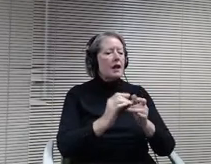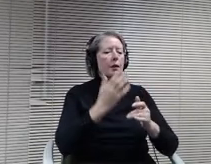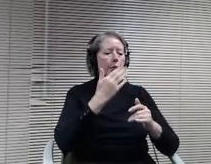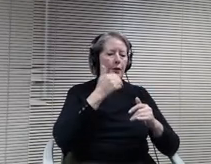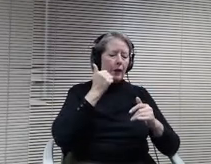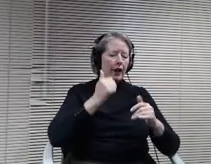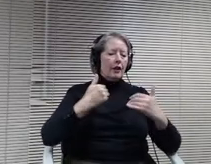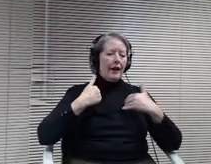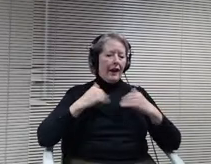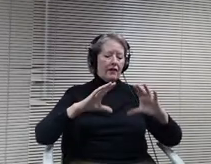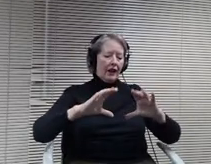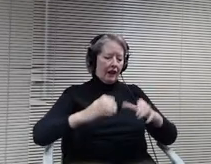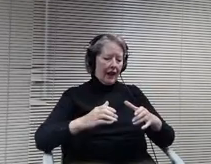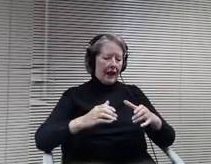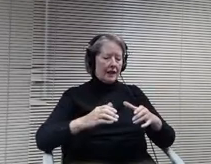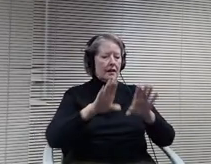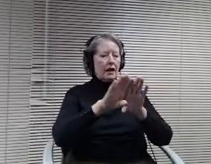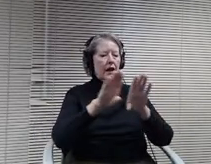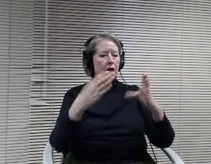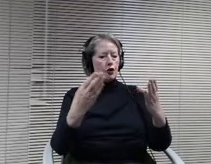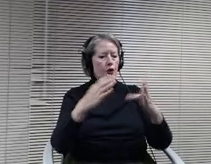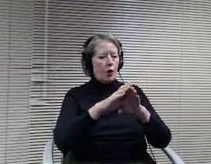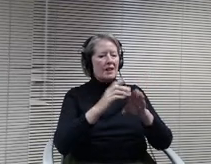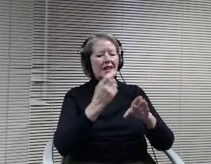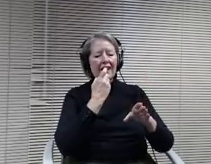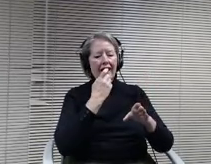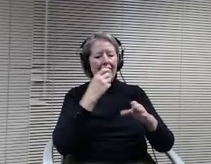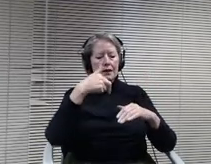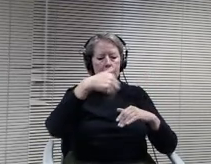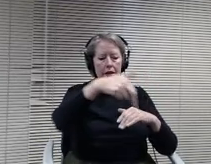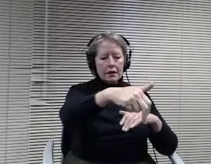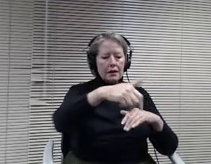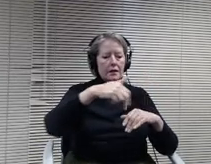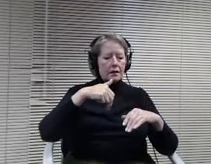happen. So this is a rigorous option for students. They're receiving their science credit